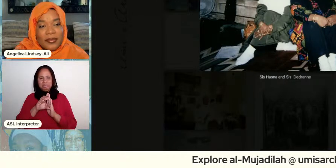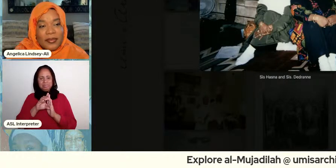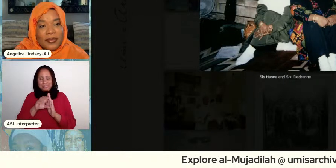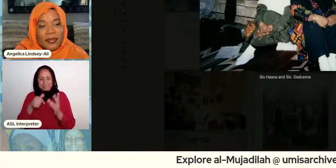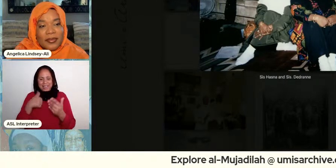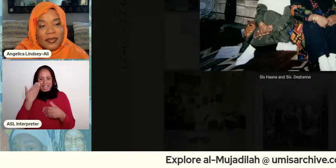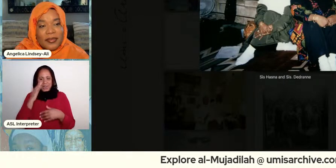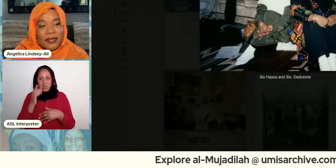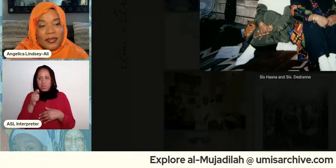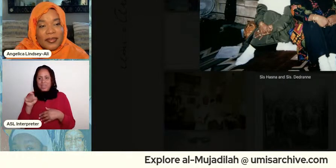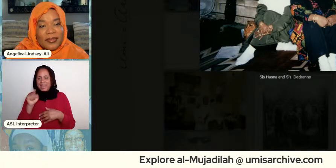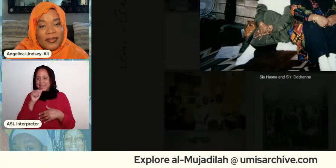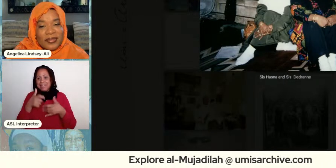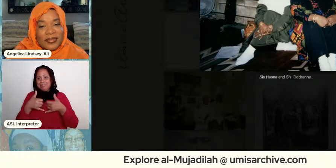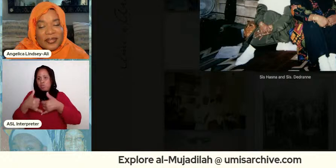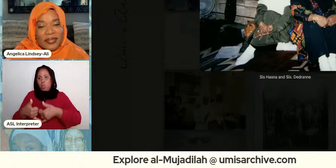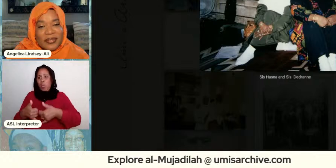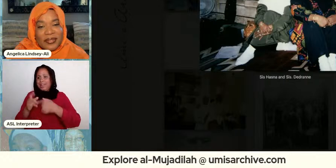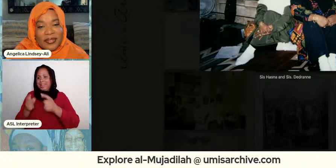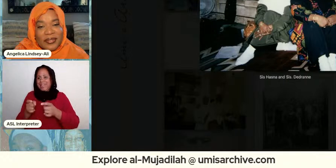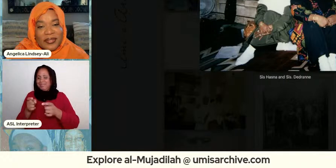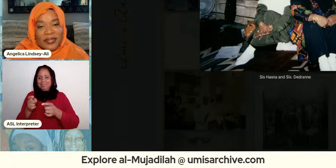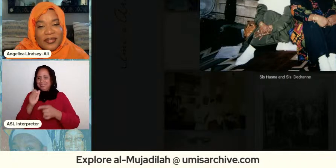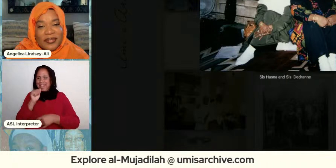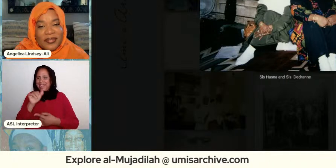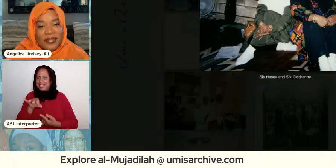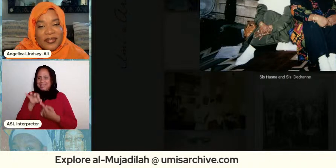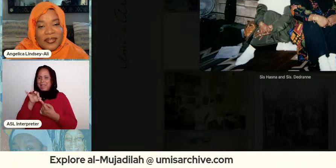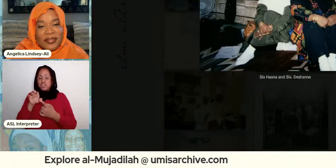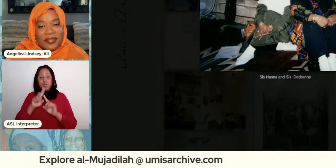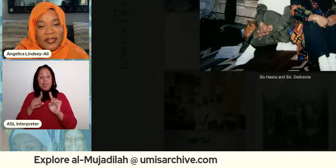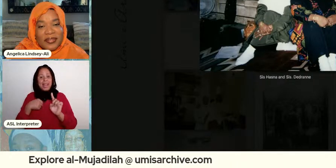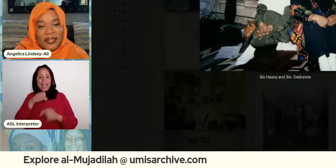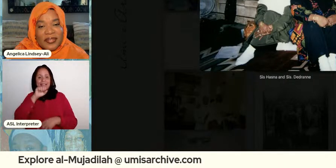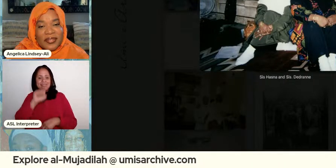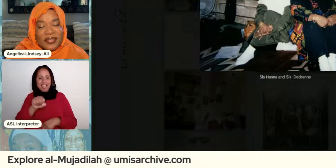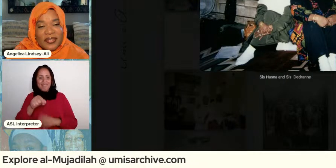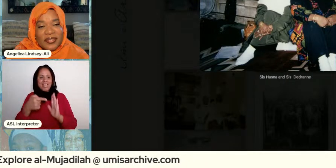got an award or something you know that kind of thing but i love this photo because i feel like